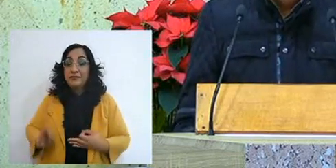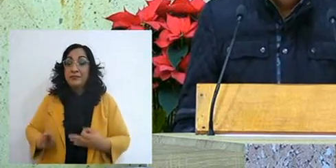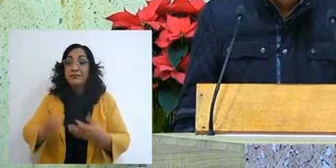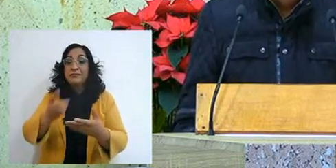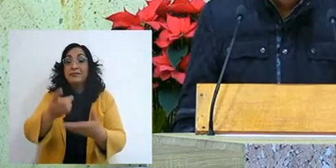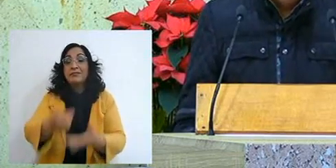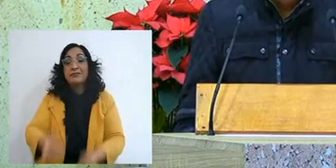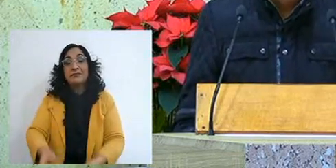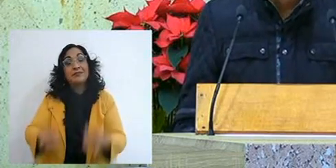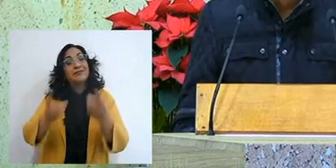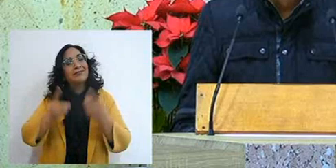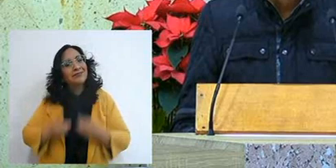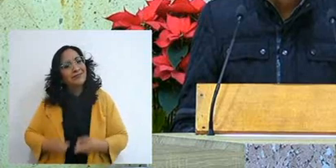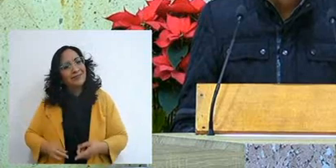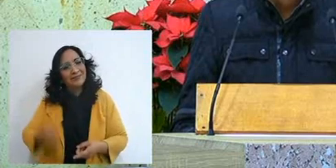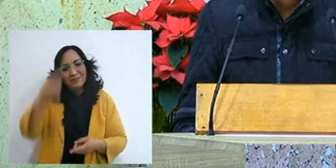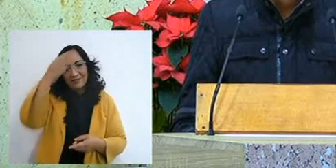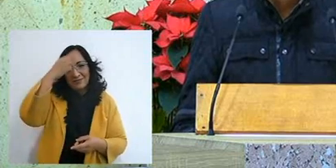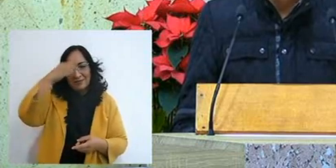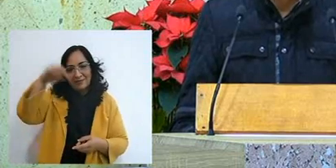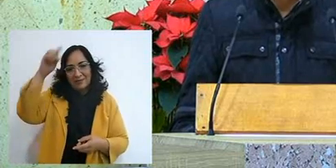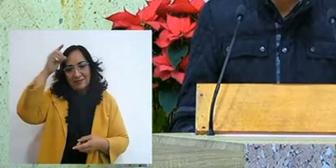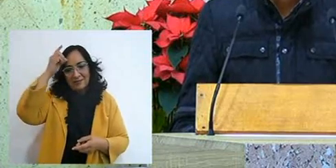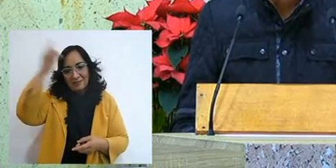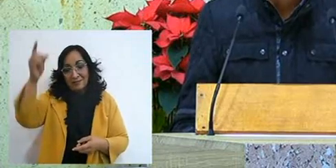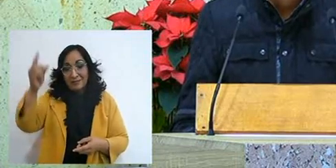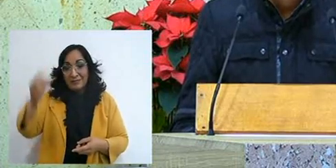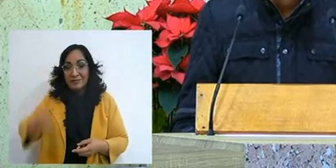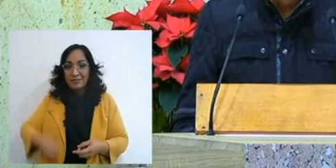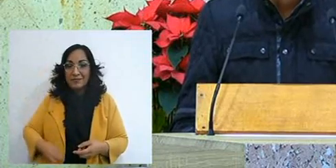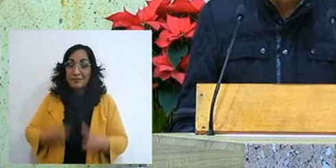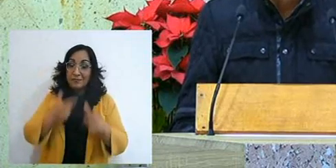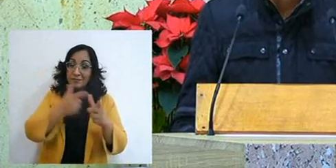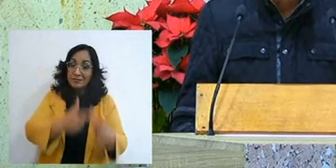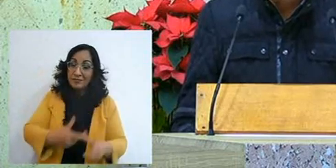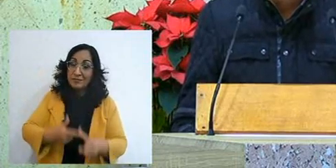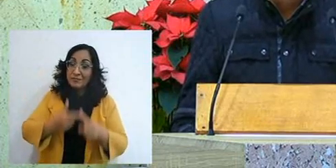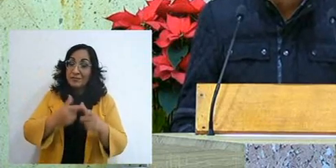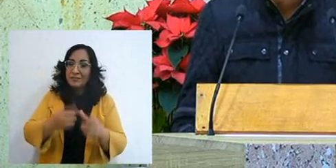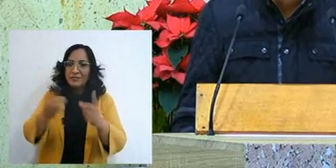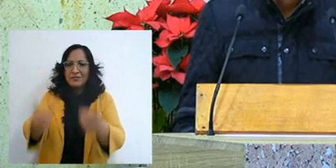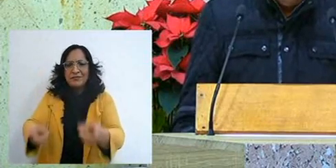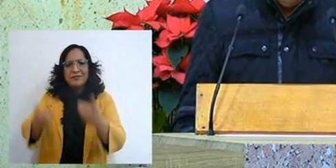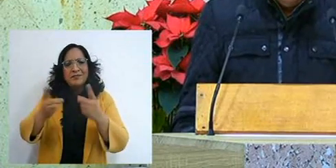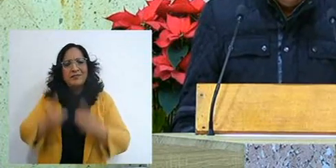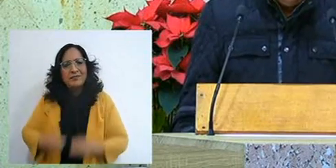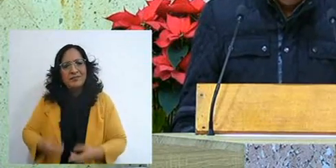so that the Lord continues to do the work, continue to lift us up, continue to give us,